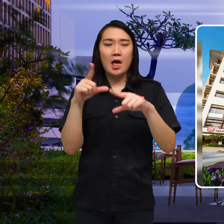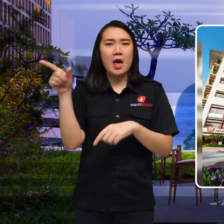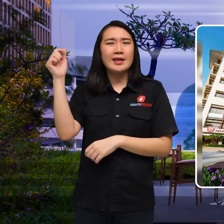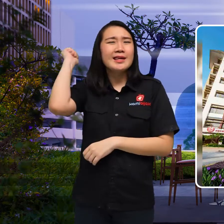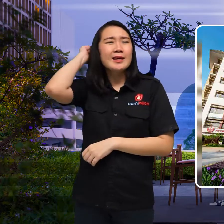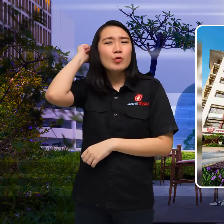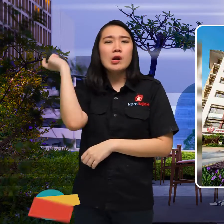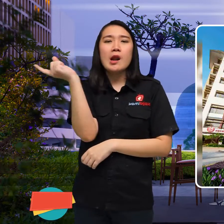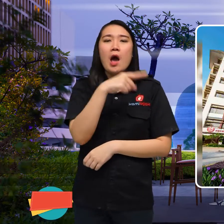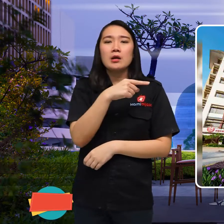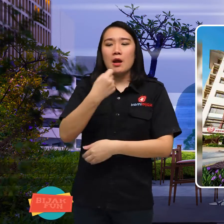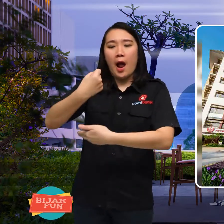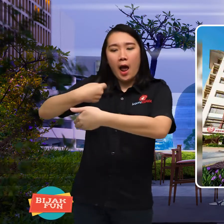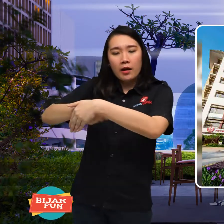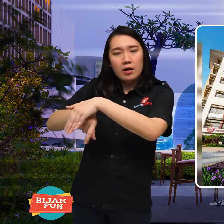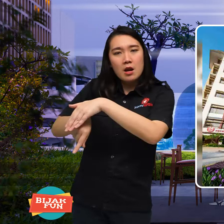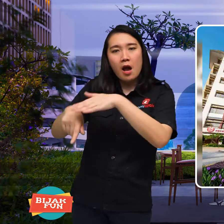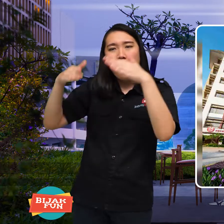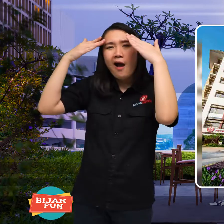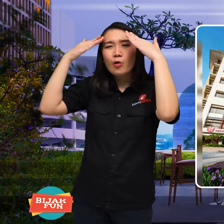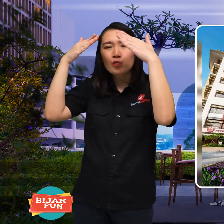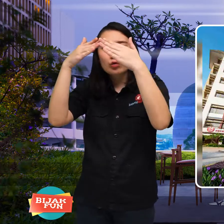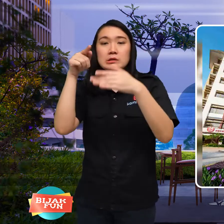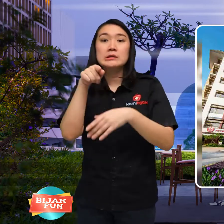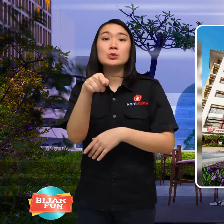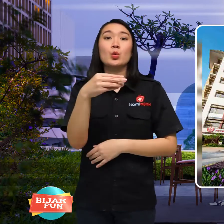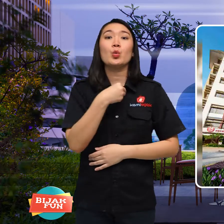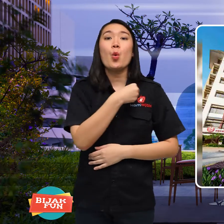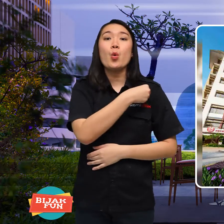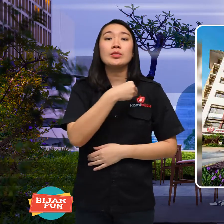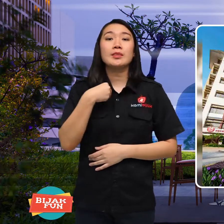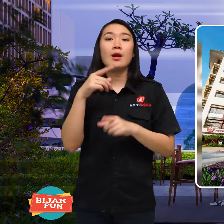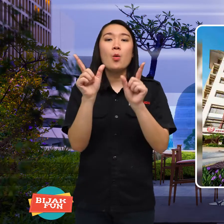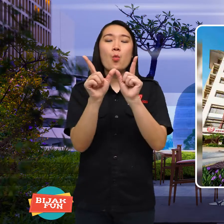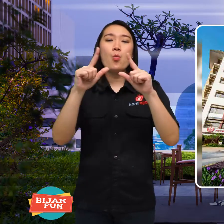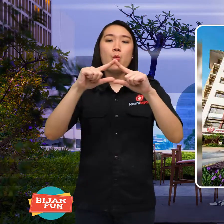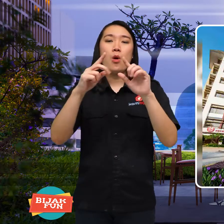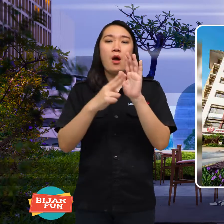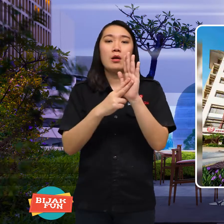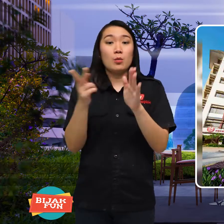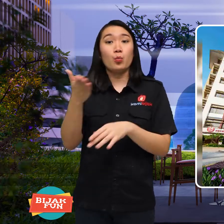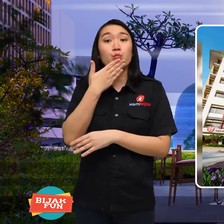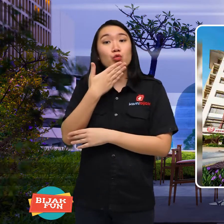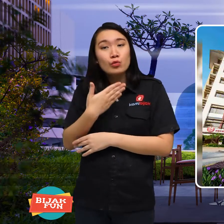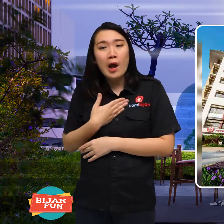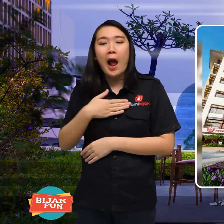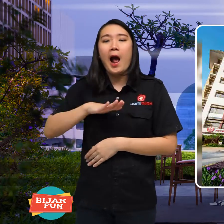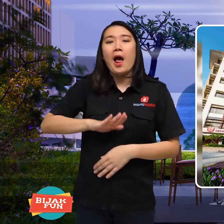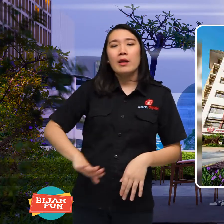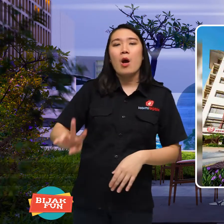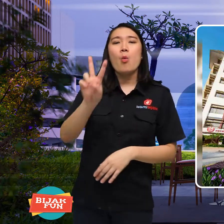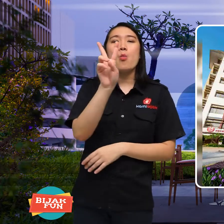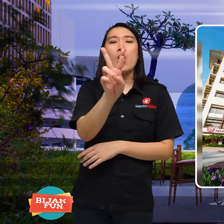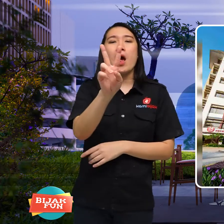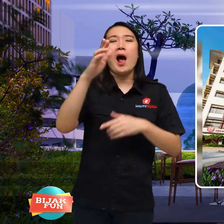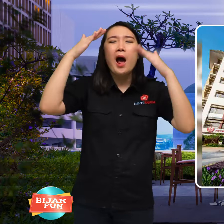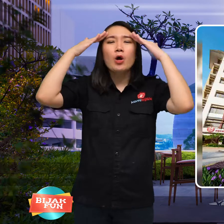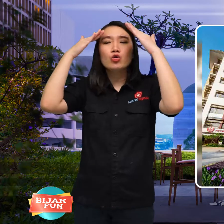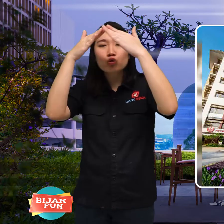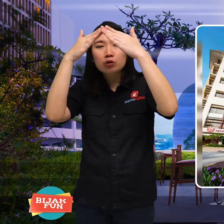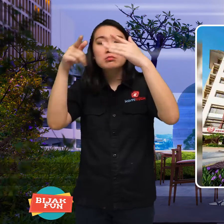Turns out, the child's mother is a doctor named Doctor Wan who has 2 children with autism,